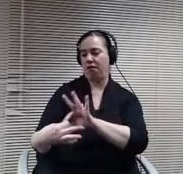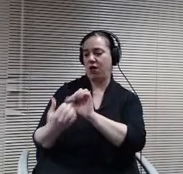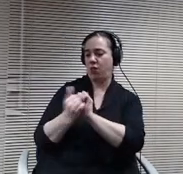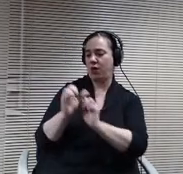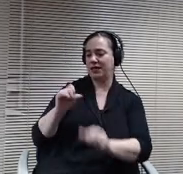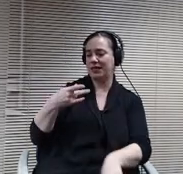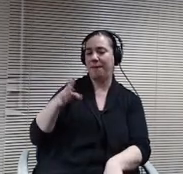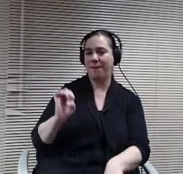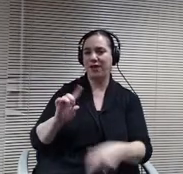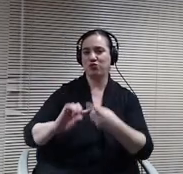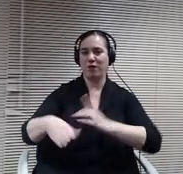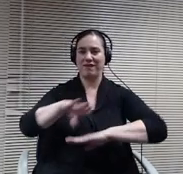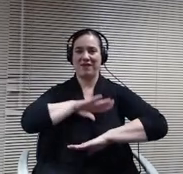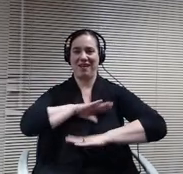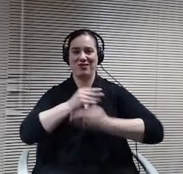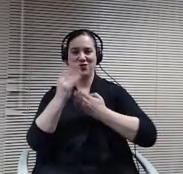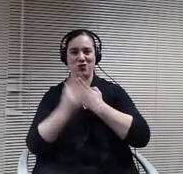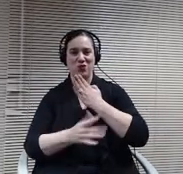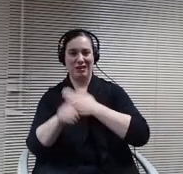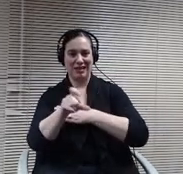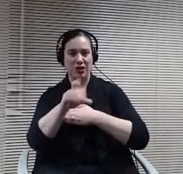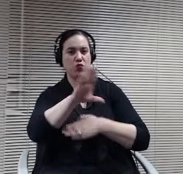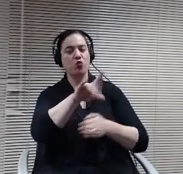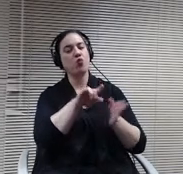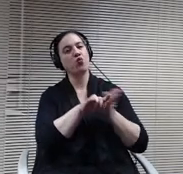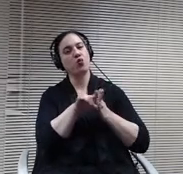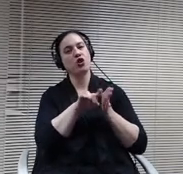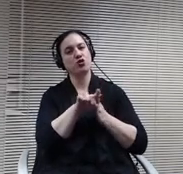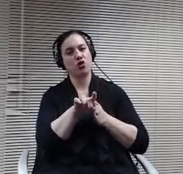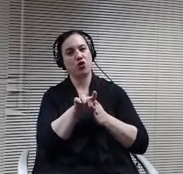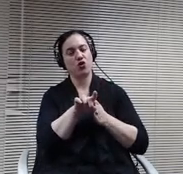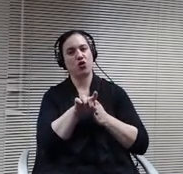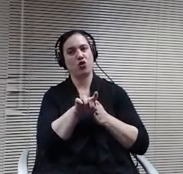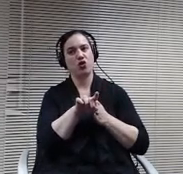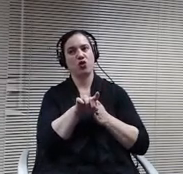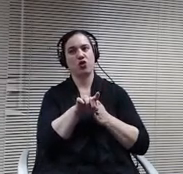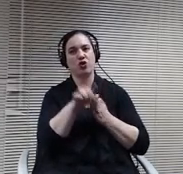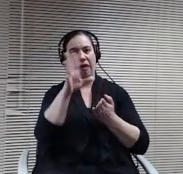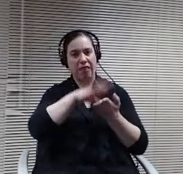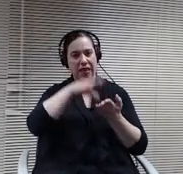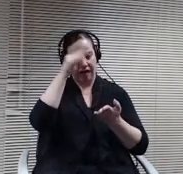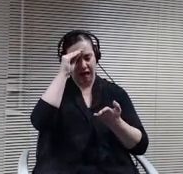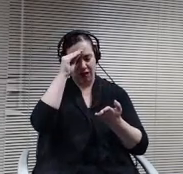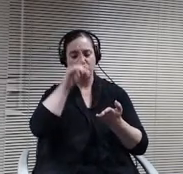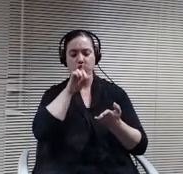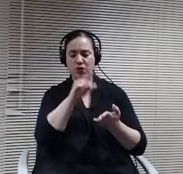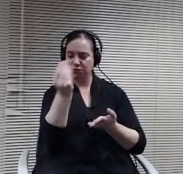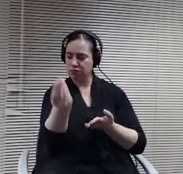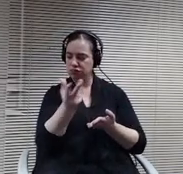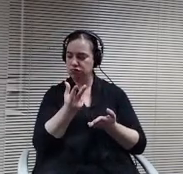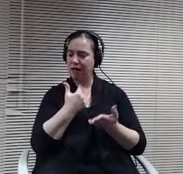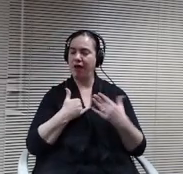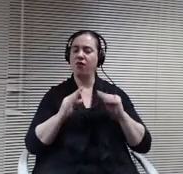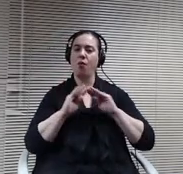you've done. One is if you obtained. It really helps me get a better sense of confidence that you've got enough information about how the curriculum is going to